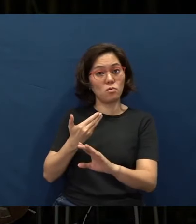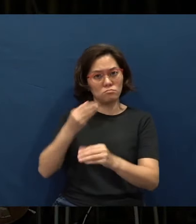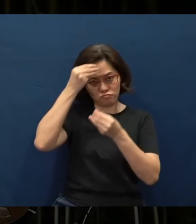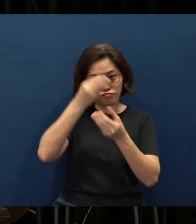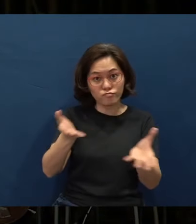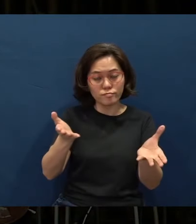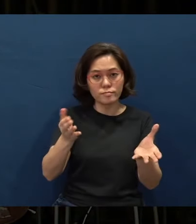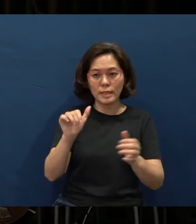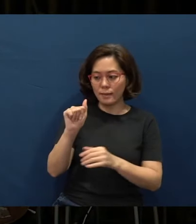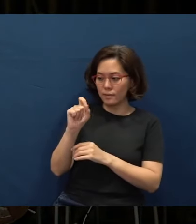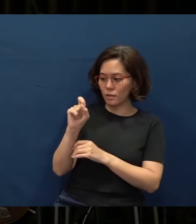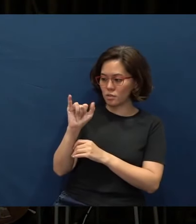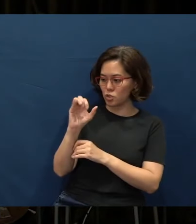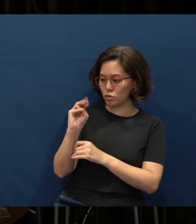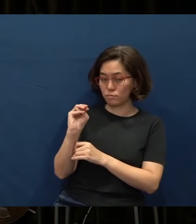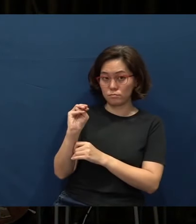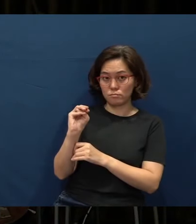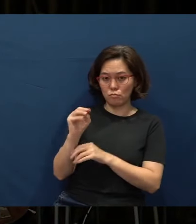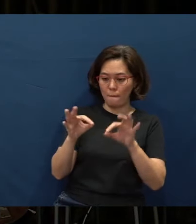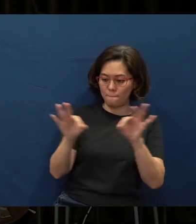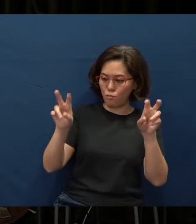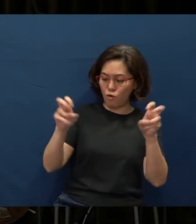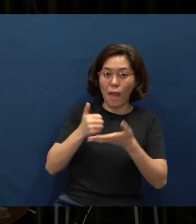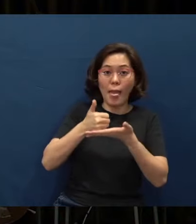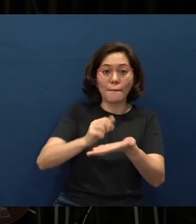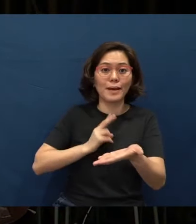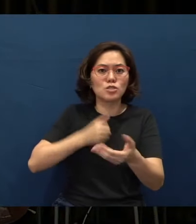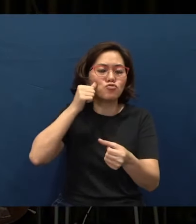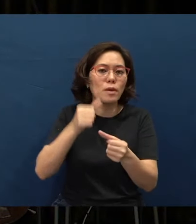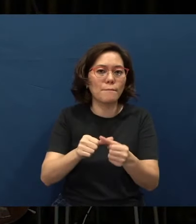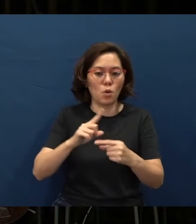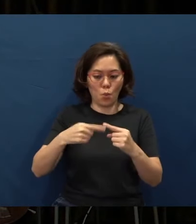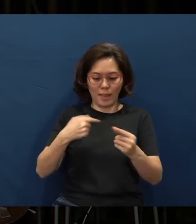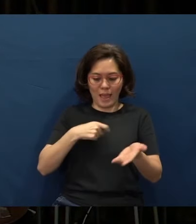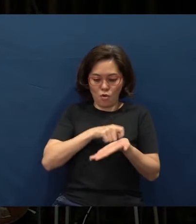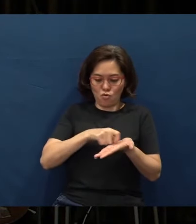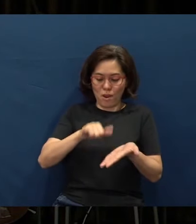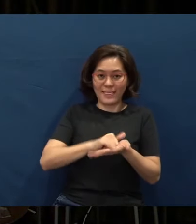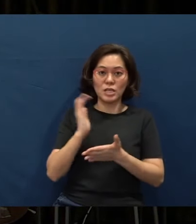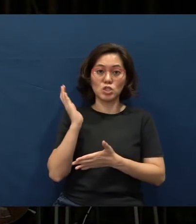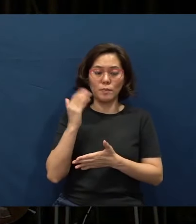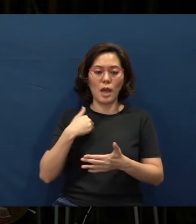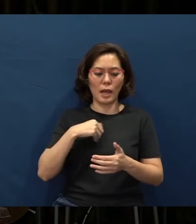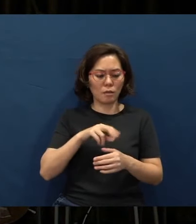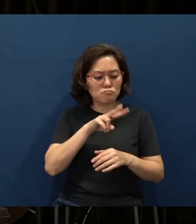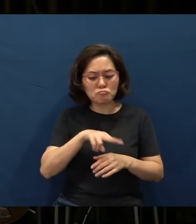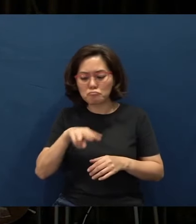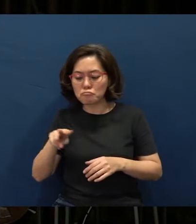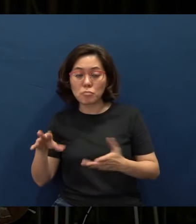Axioms (and) proverbs help us remember. You know, while just writing this sermon, I looked up at that point of time,